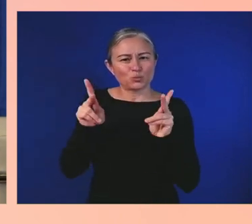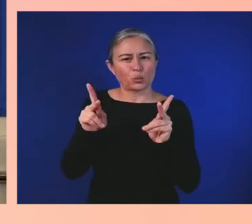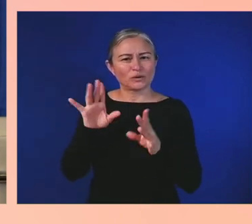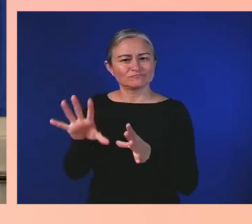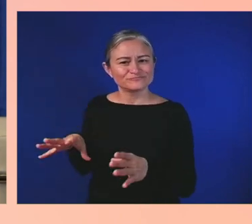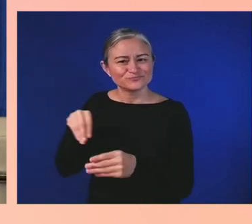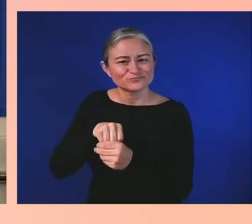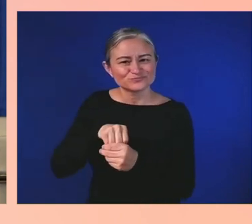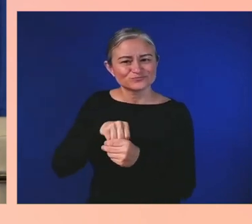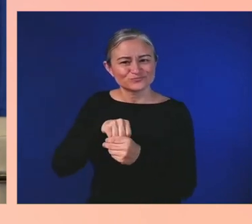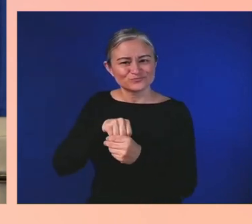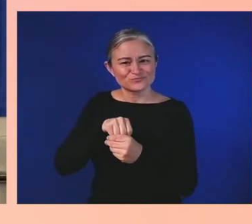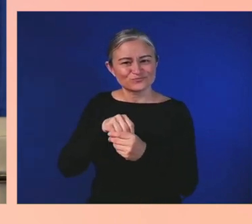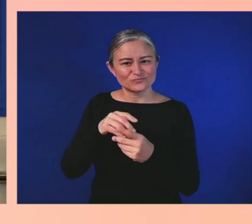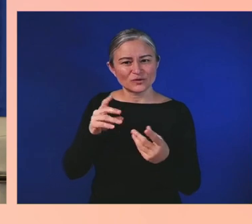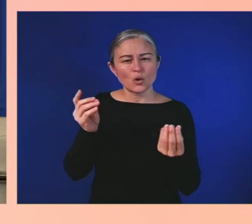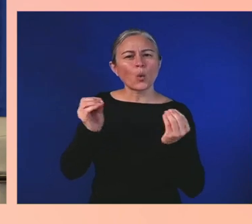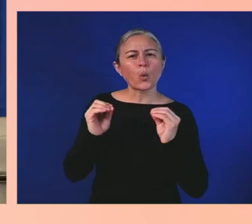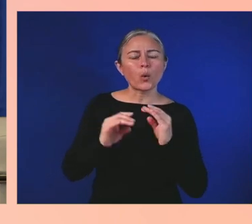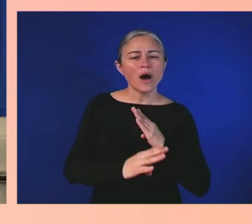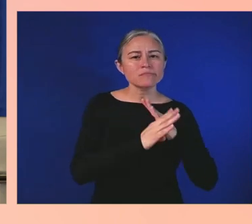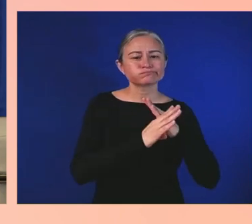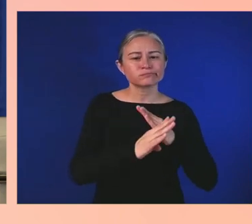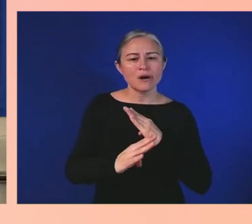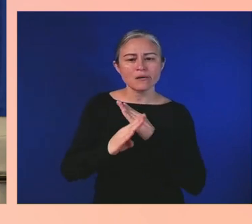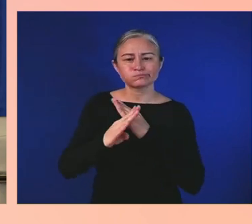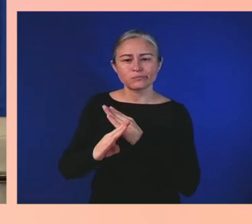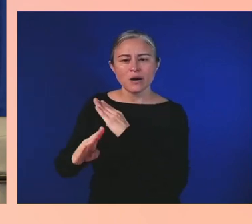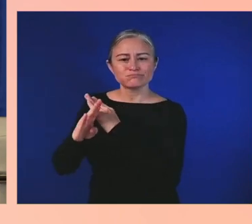or without the expectations that others